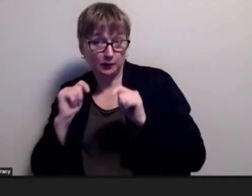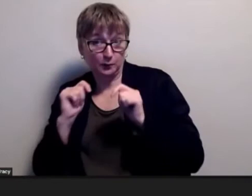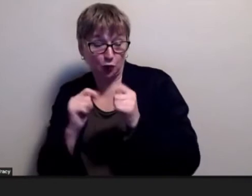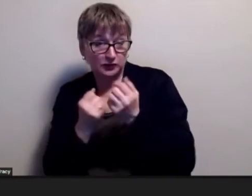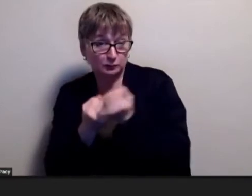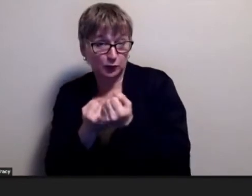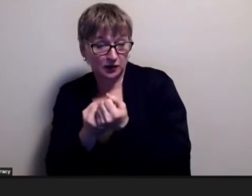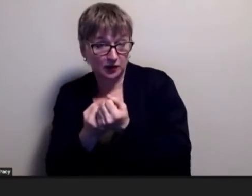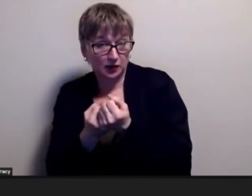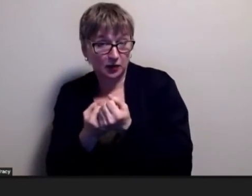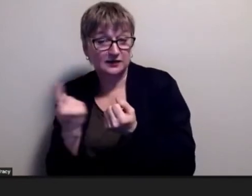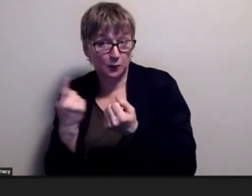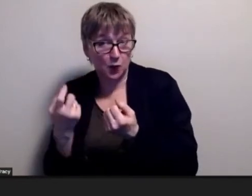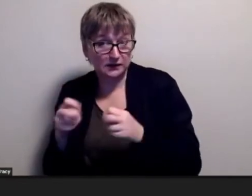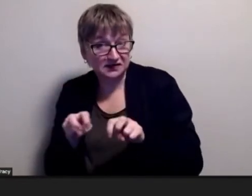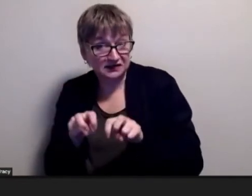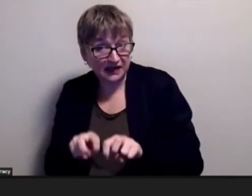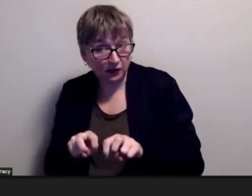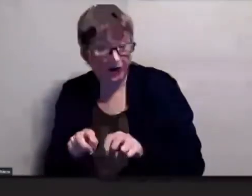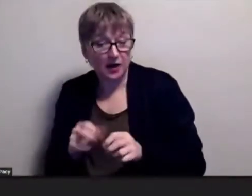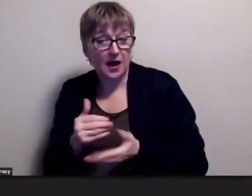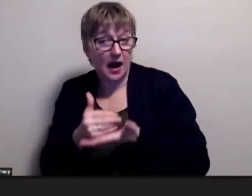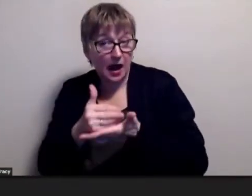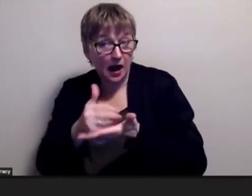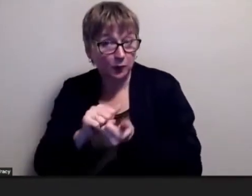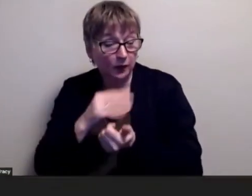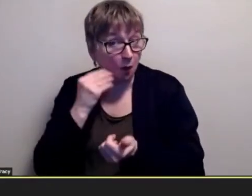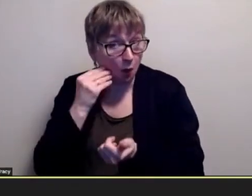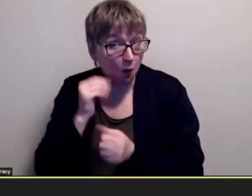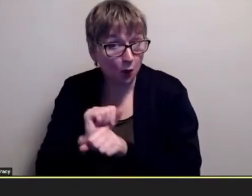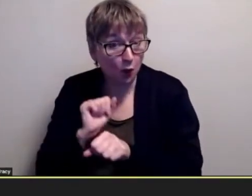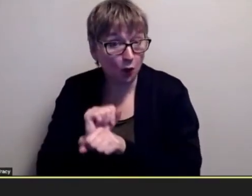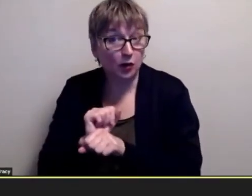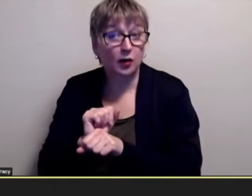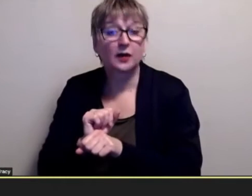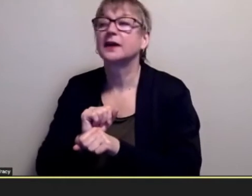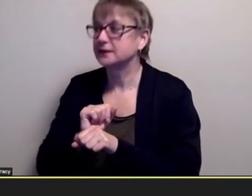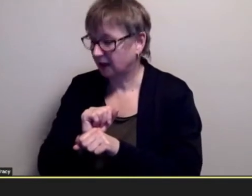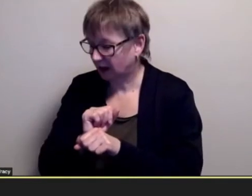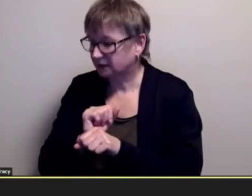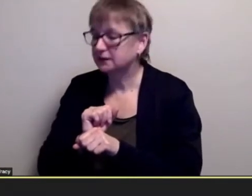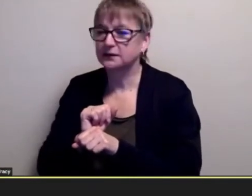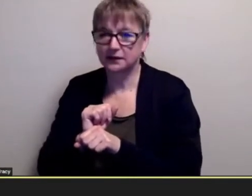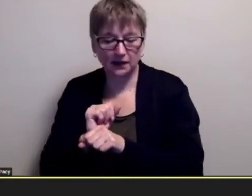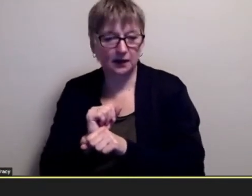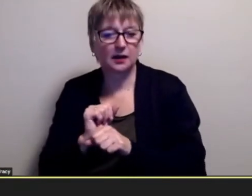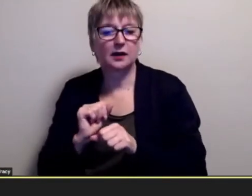stopped with you and helped you with your homework or worked on certain things yes most of the time